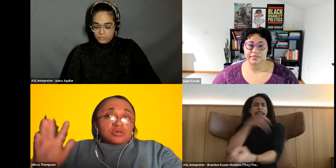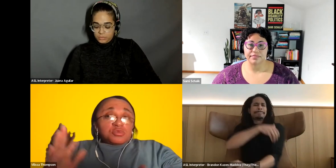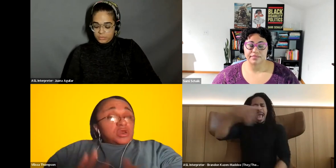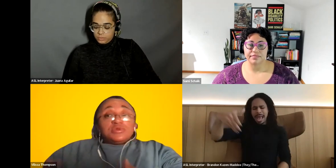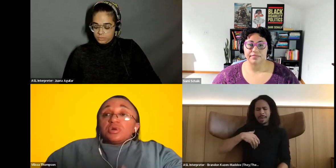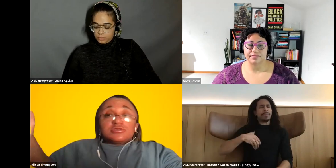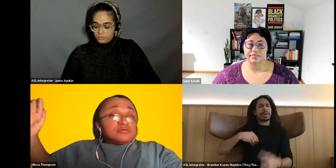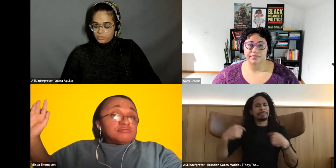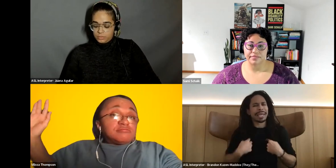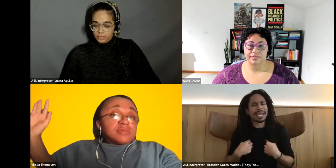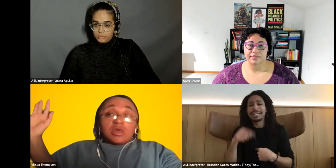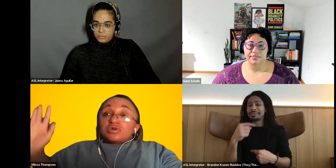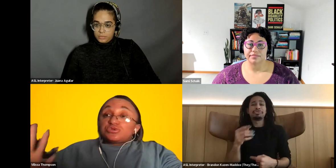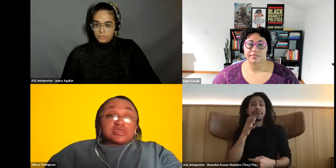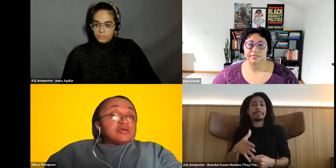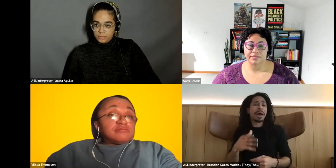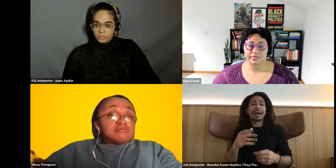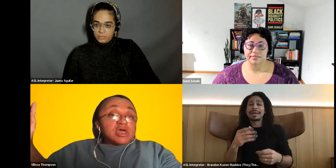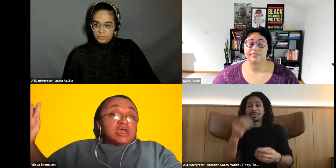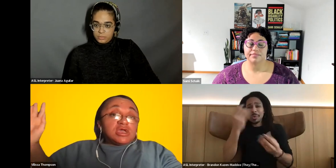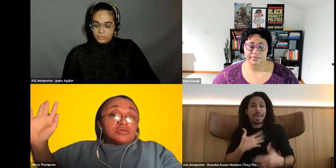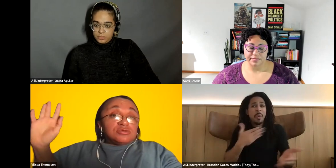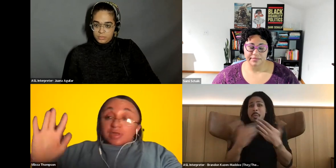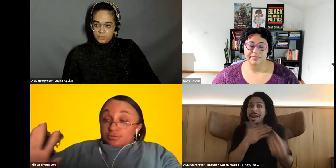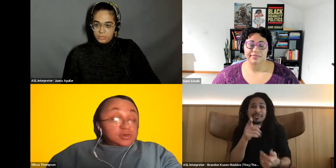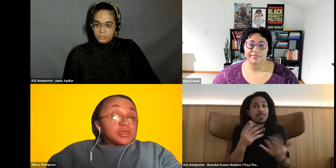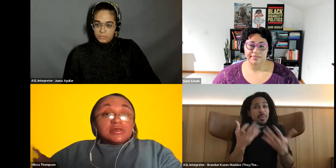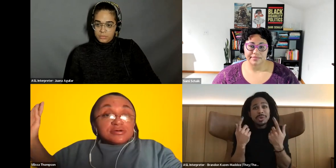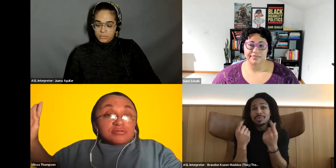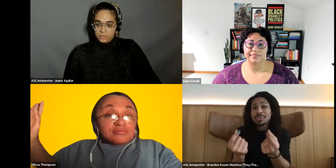Vilissa Thompson: whatever you want to do as long as you're safe, and you're not doing anything illegal